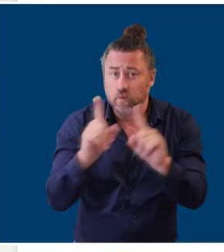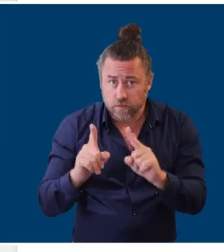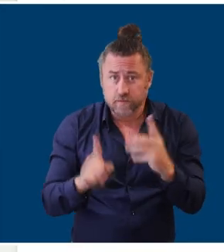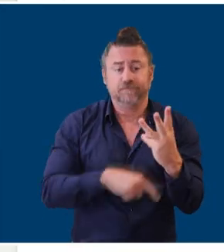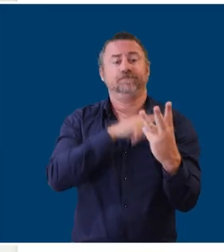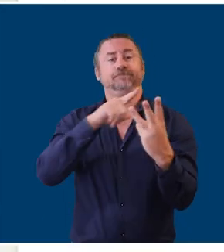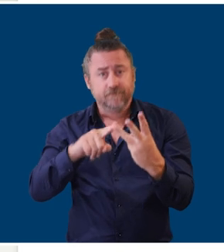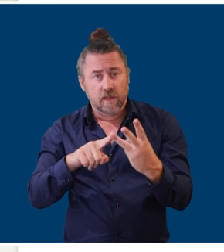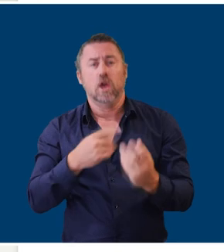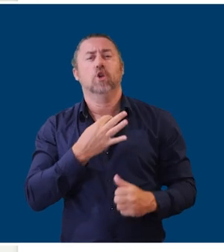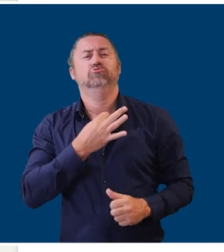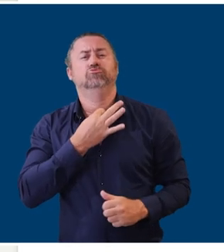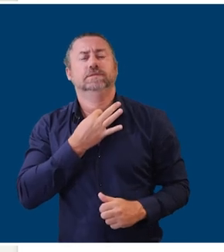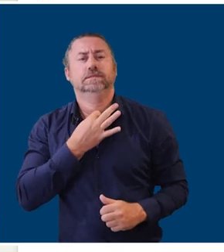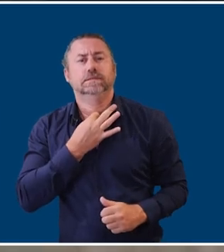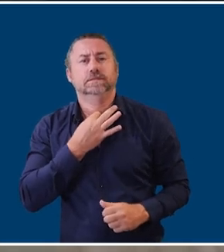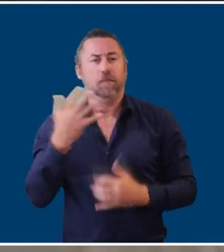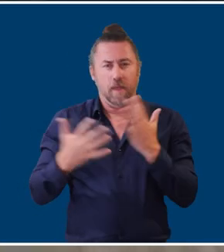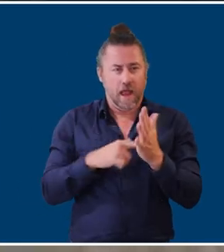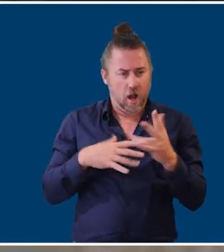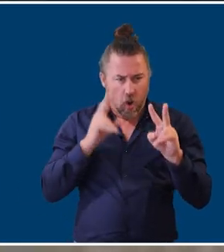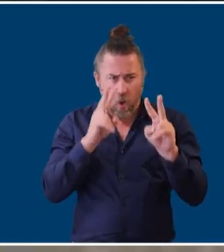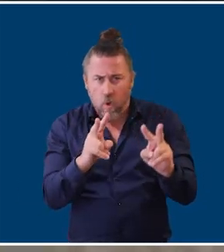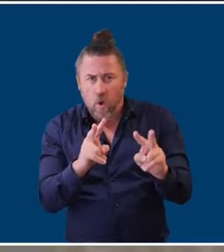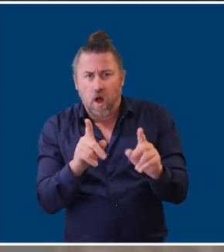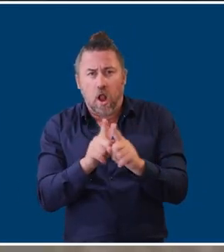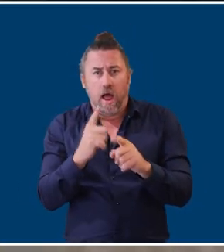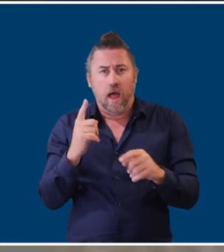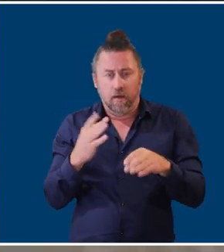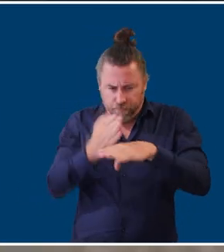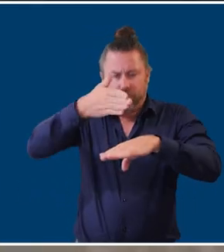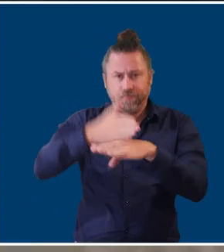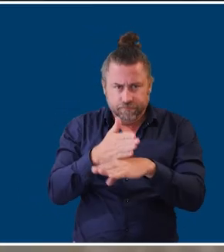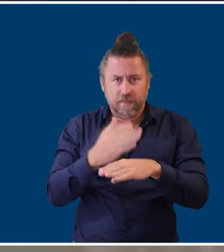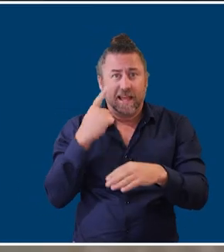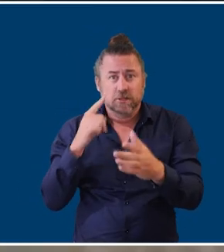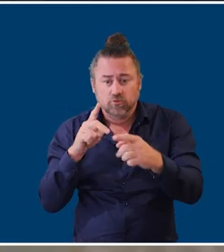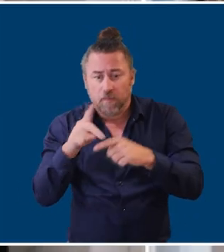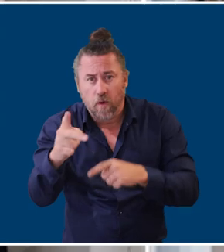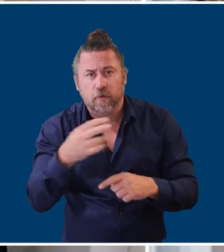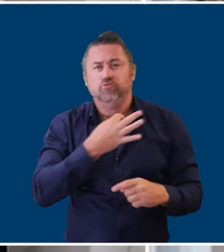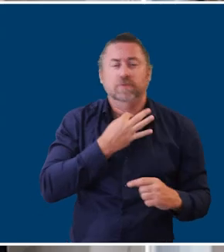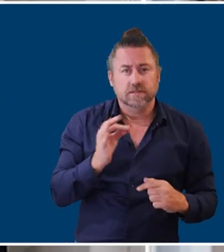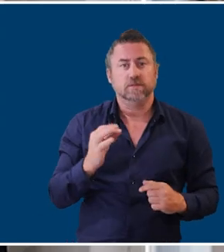and then we look at that, the risk of it, that's when we're looking at things such as trip hazards and obstacles.